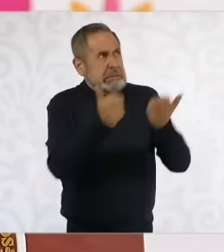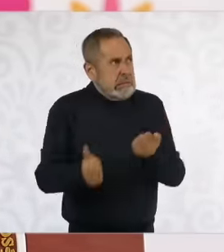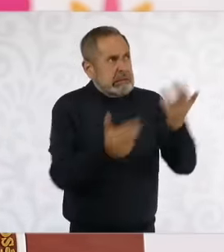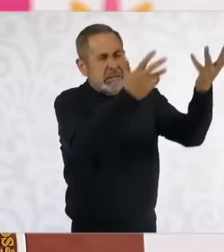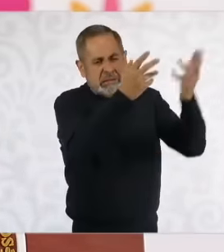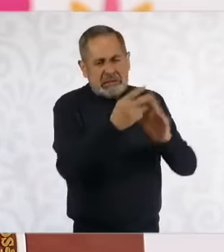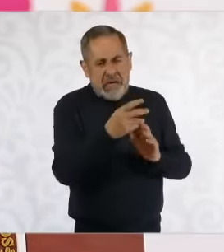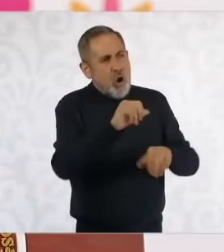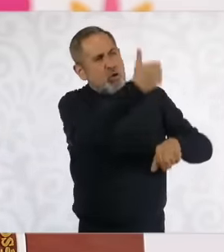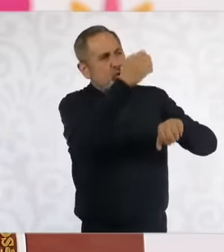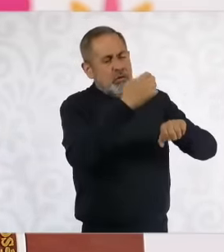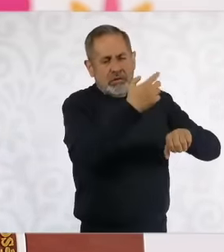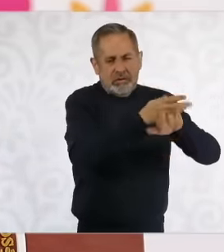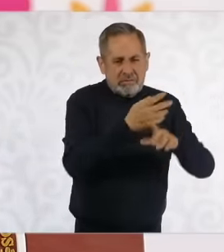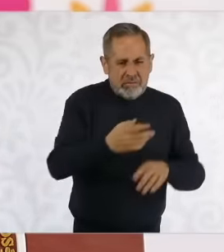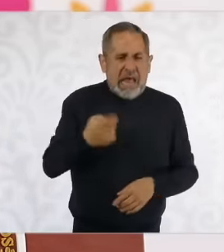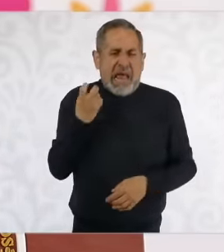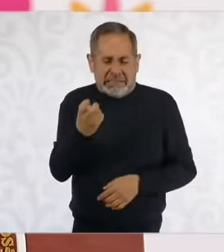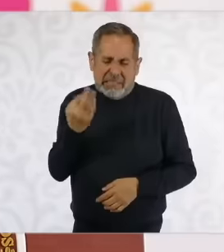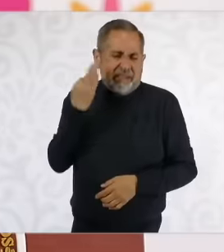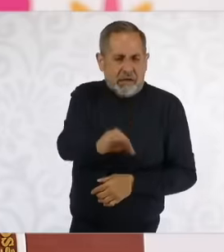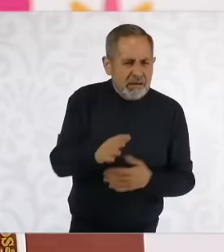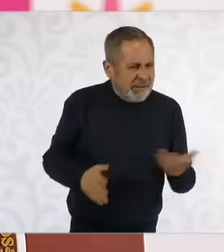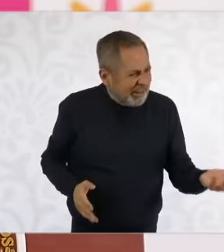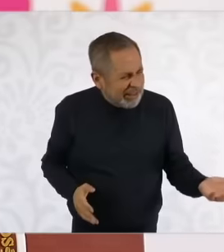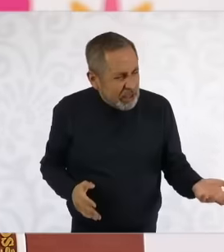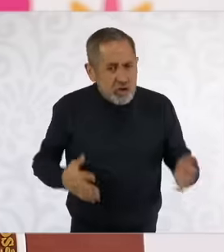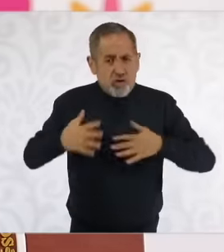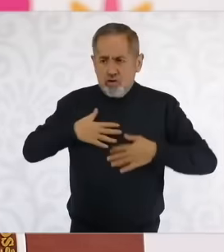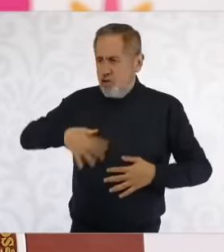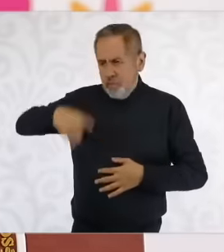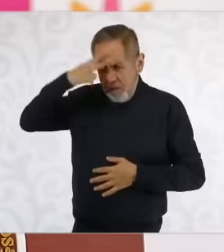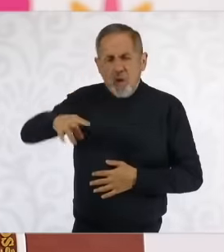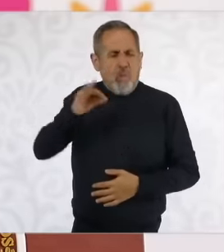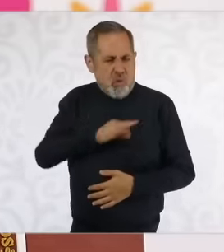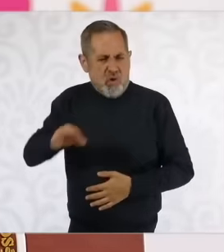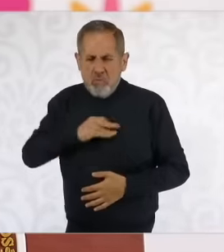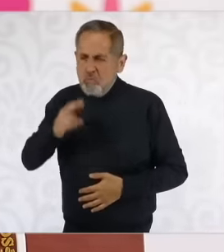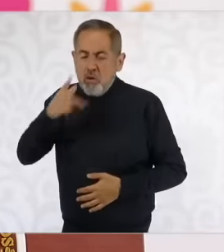everything better than any other country. When a foreign ruler